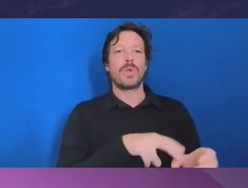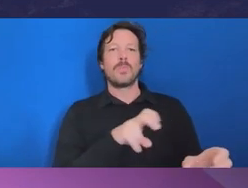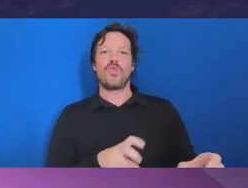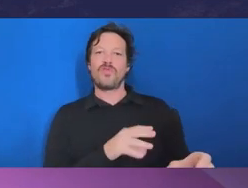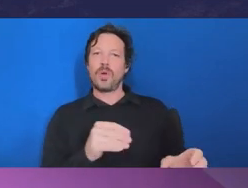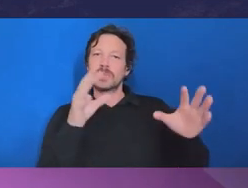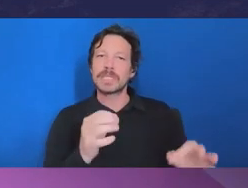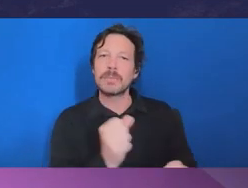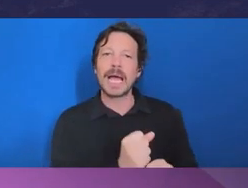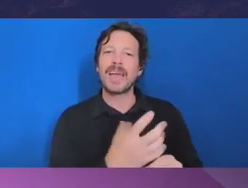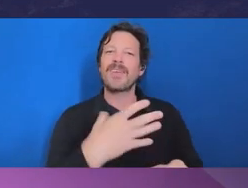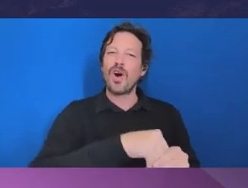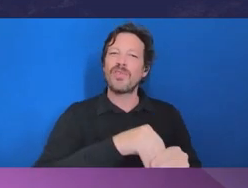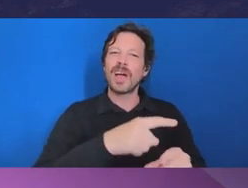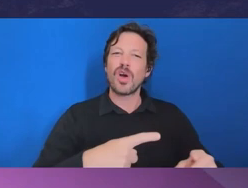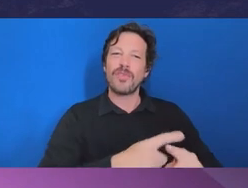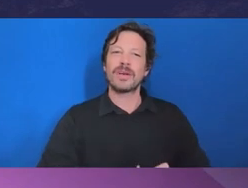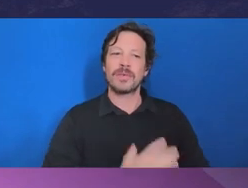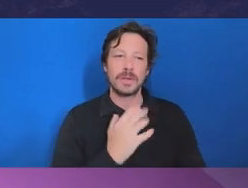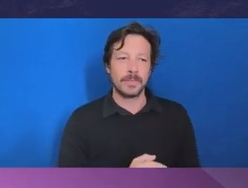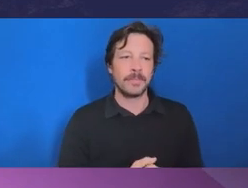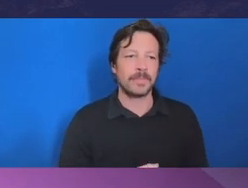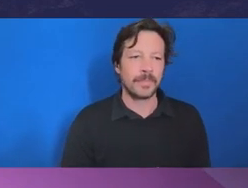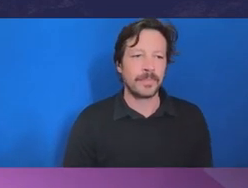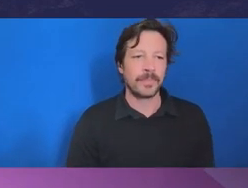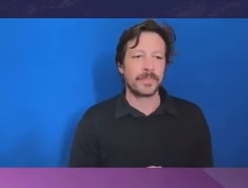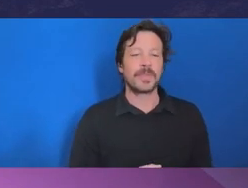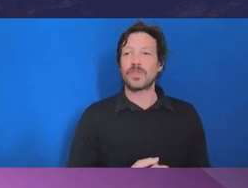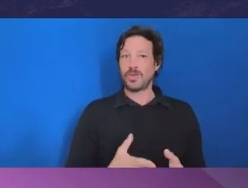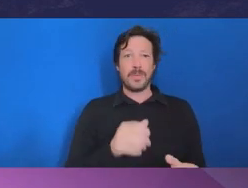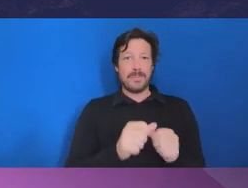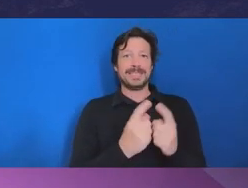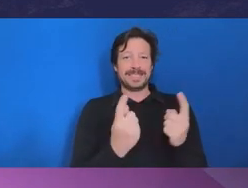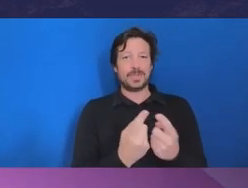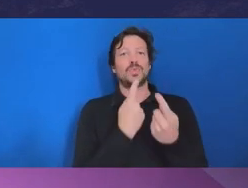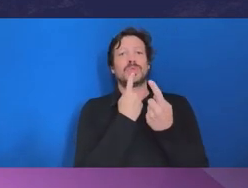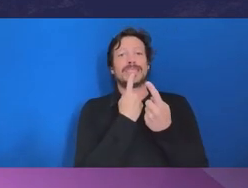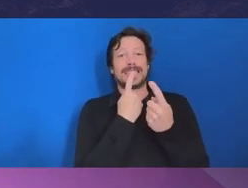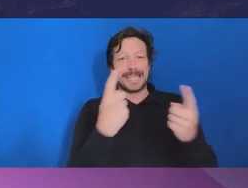But I think the first thing is, don't be afraid to declare conflict. Ombudsman Glass: And I think that's what we see all the time as well.